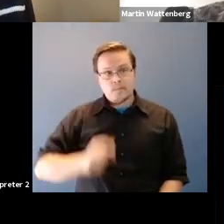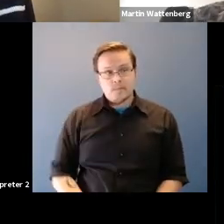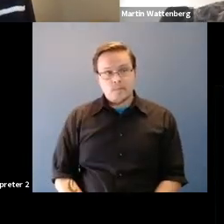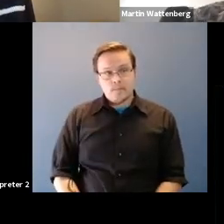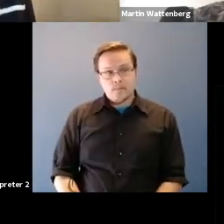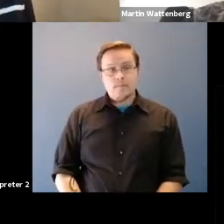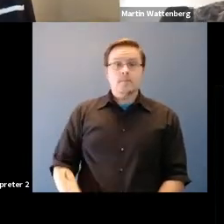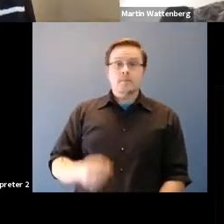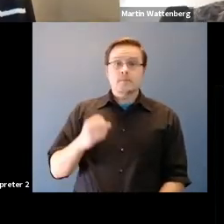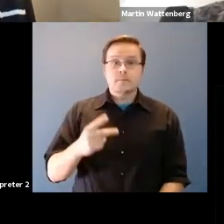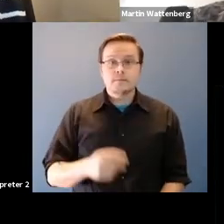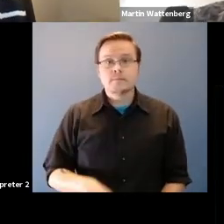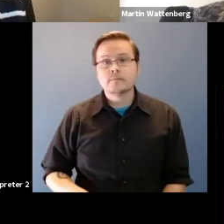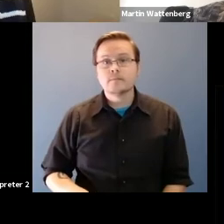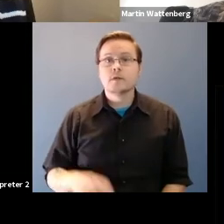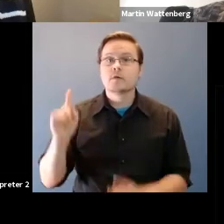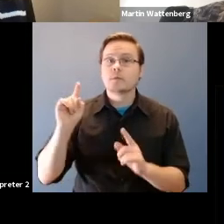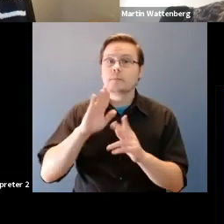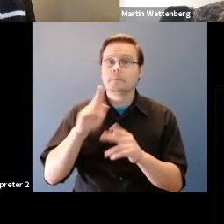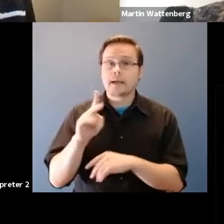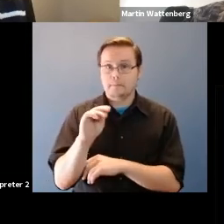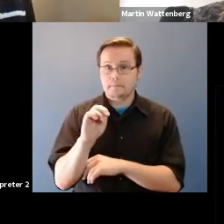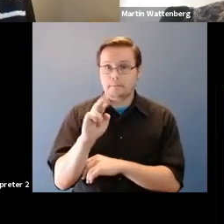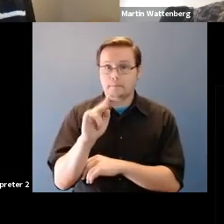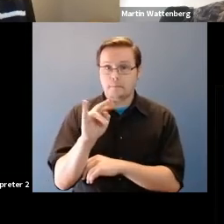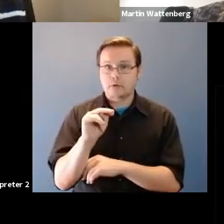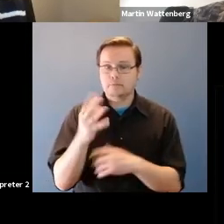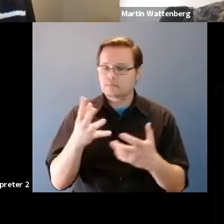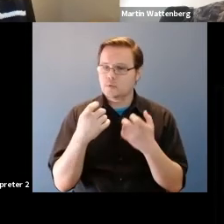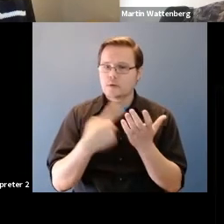Fernanda Viegas: Okay, so going back Martin do you want to talk about models oops.